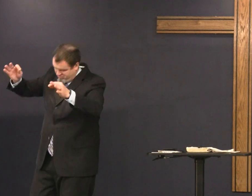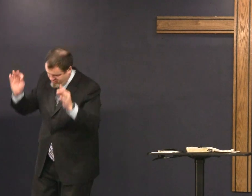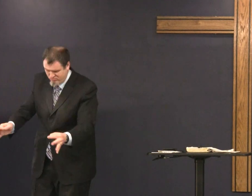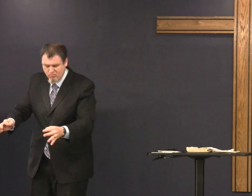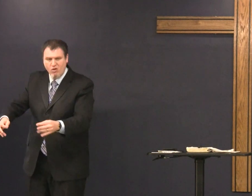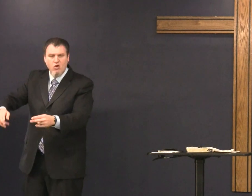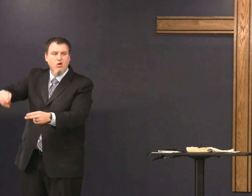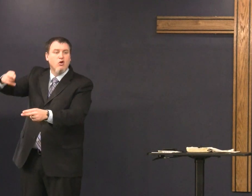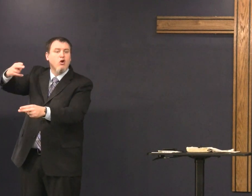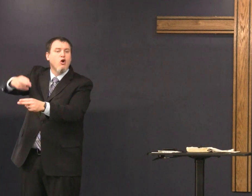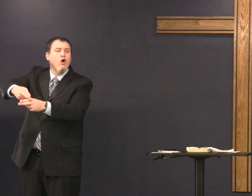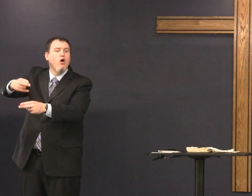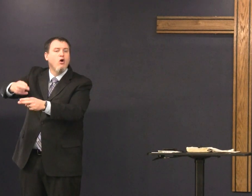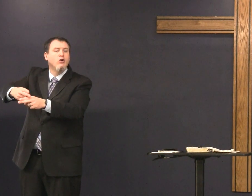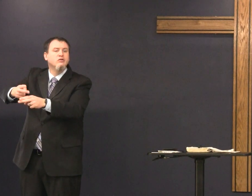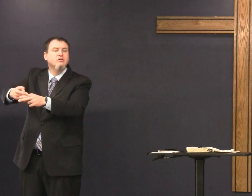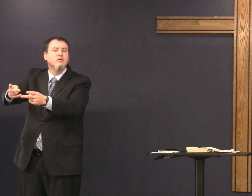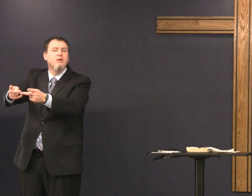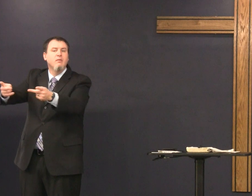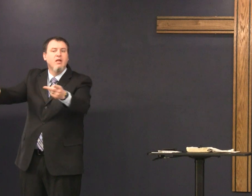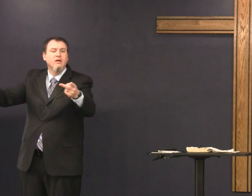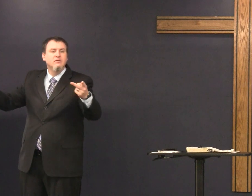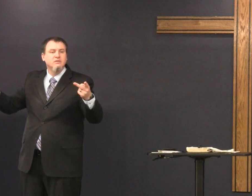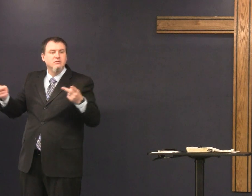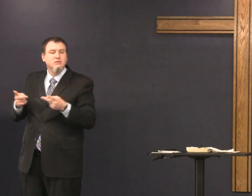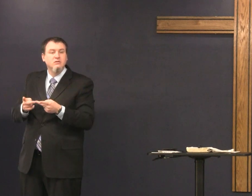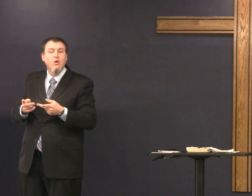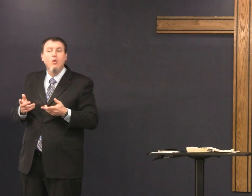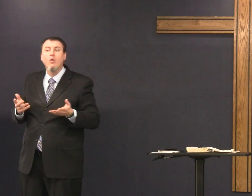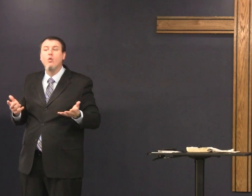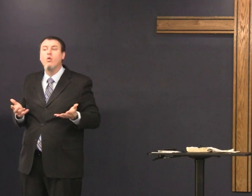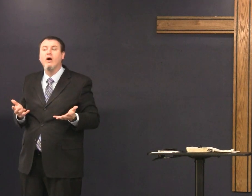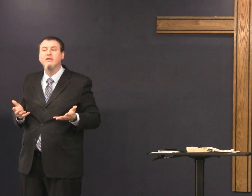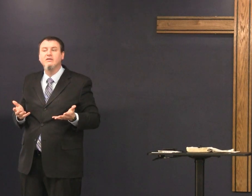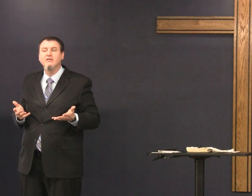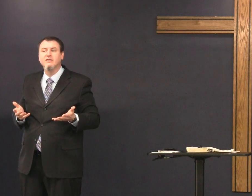and Abraham called the name of that place what